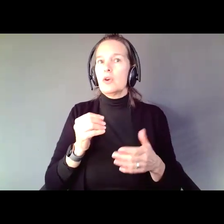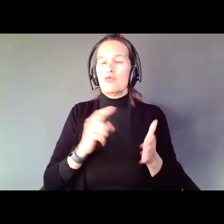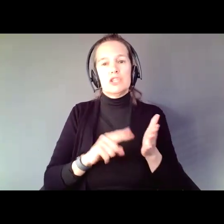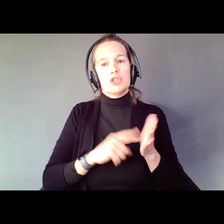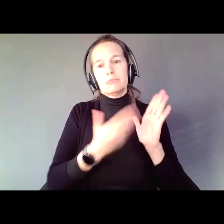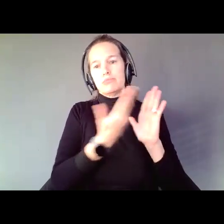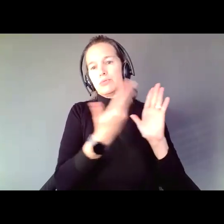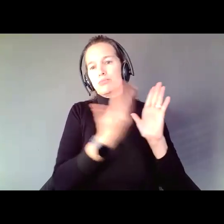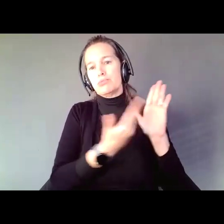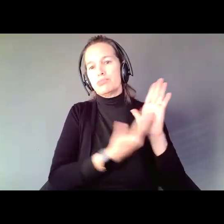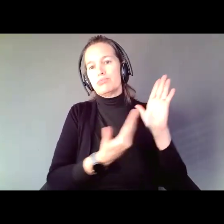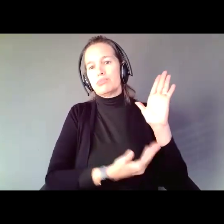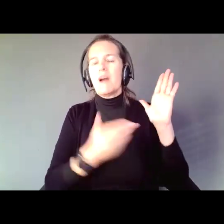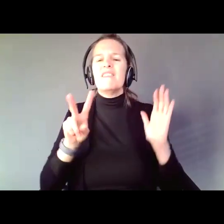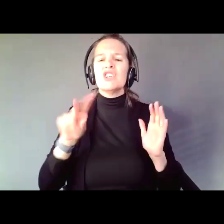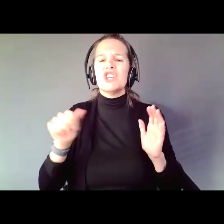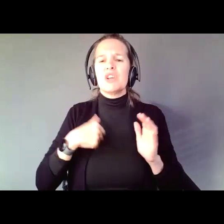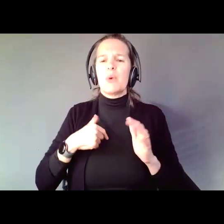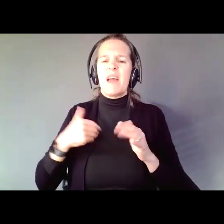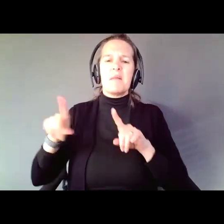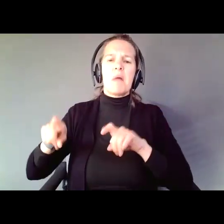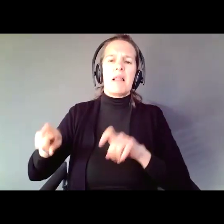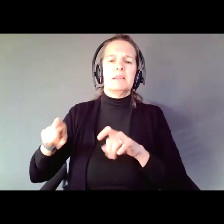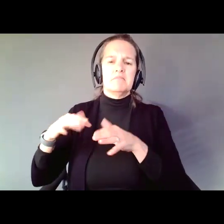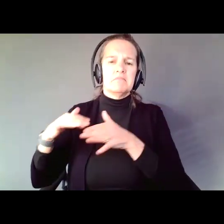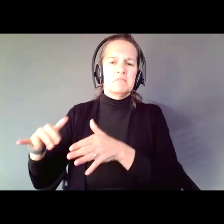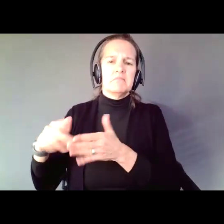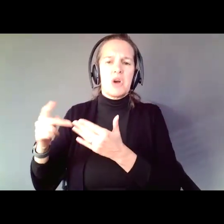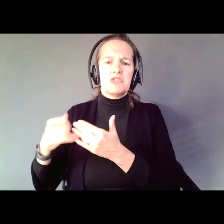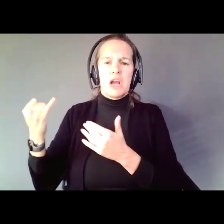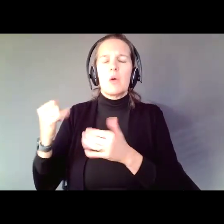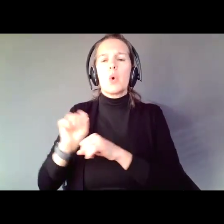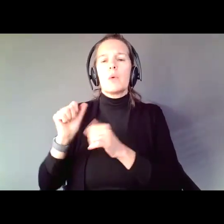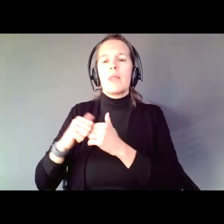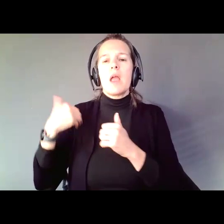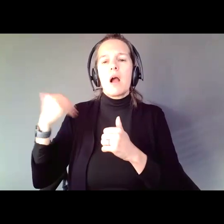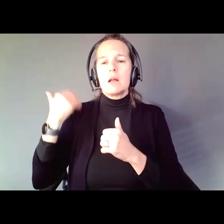In Virginia we did a pilot project working with young adults. We what we found was that those using Supported